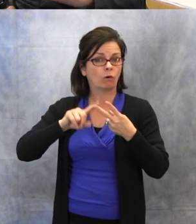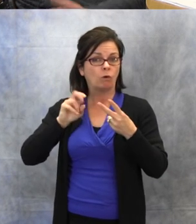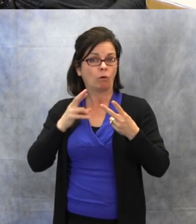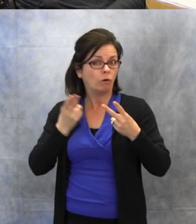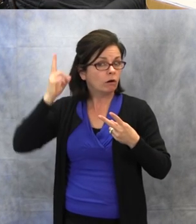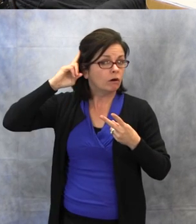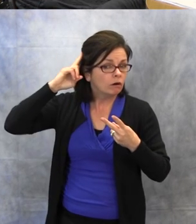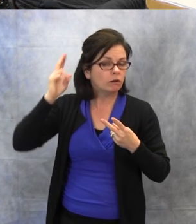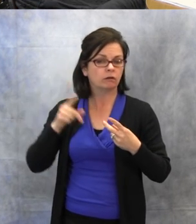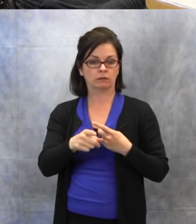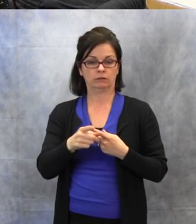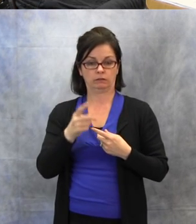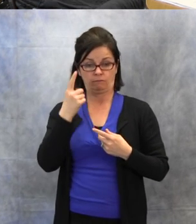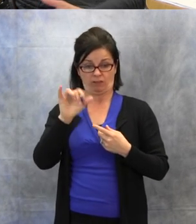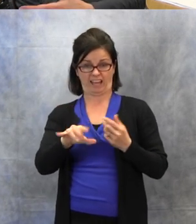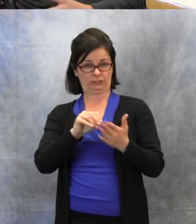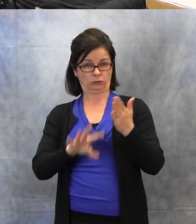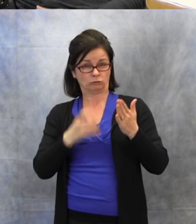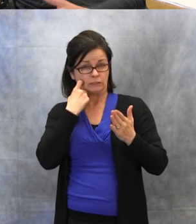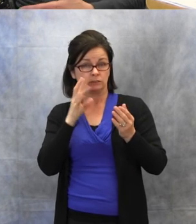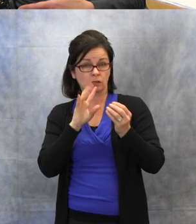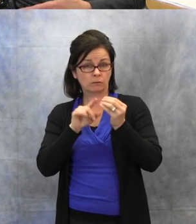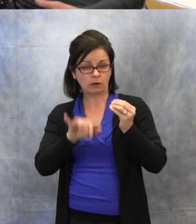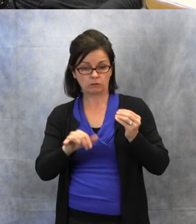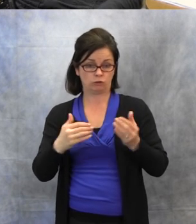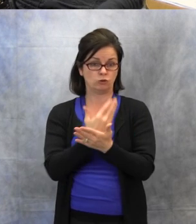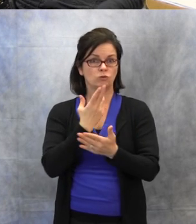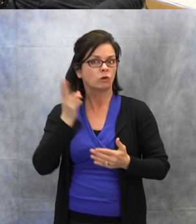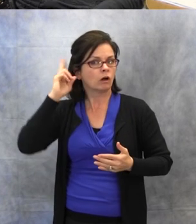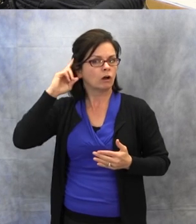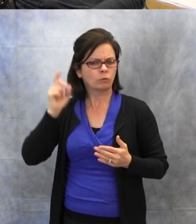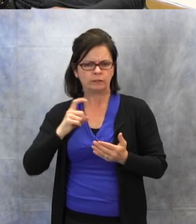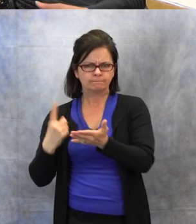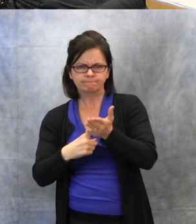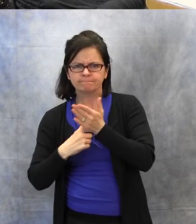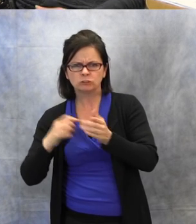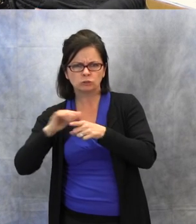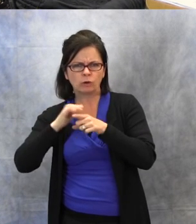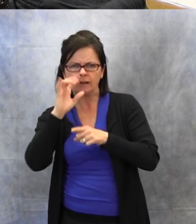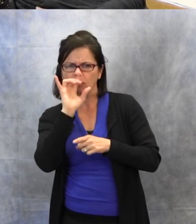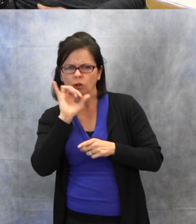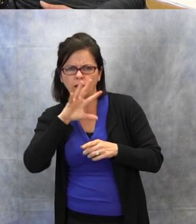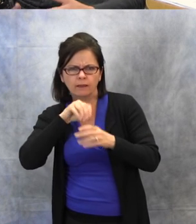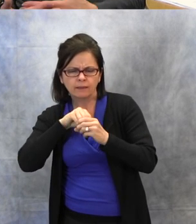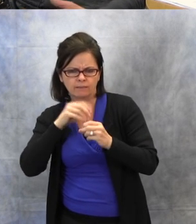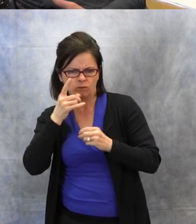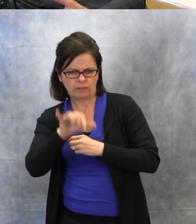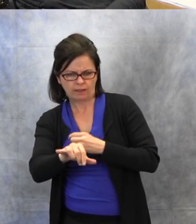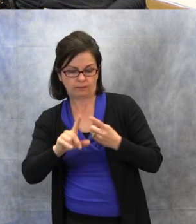the new cochlear implant, we're talking about what kind of training will he need to learn to listen